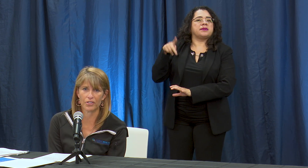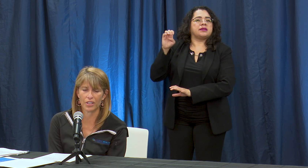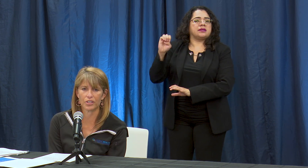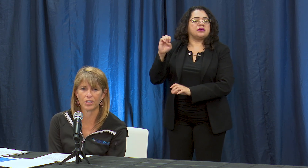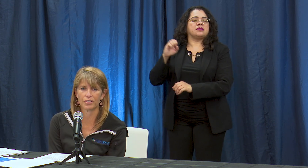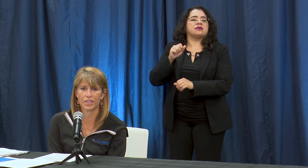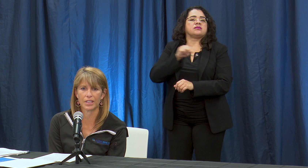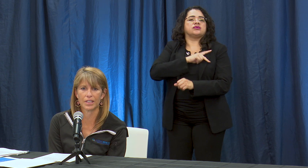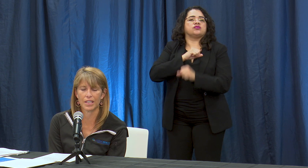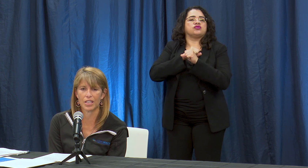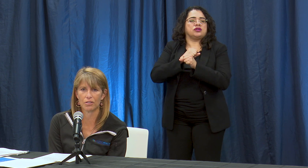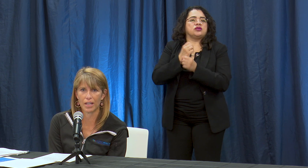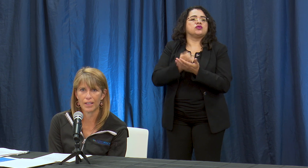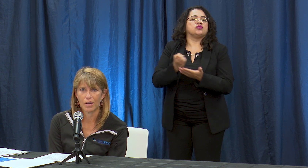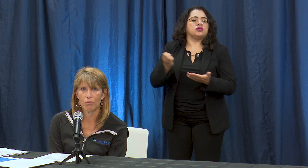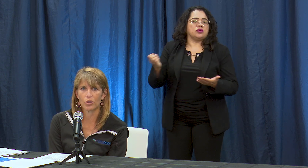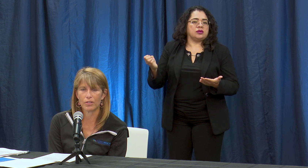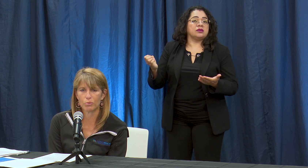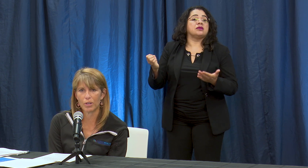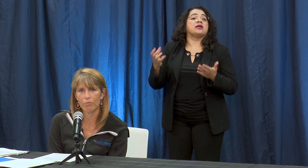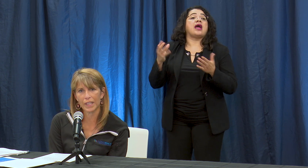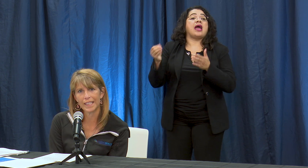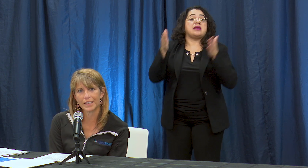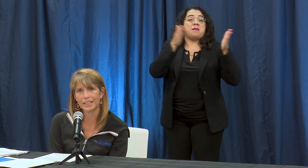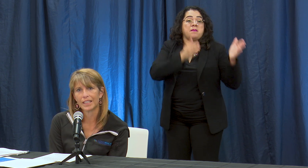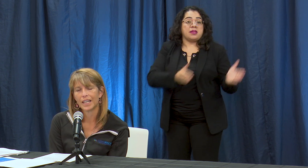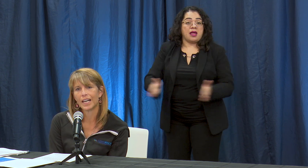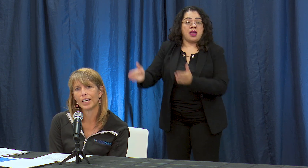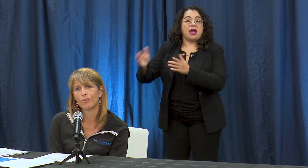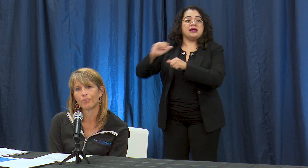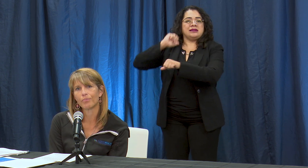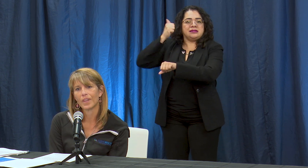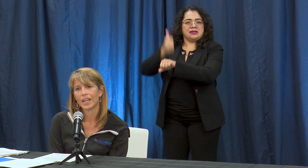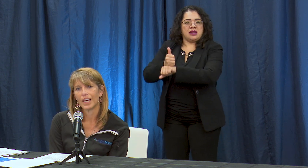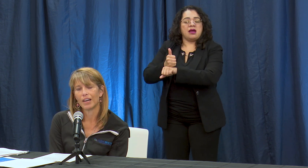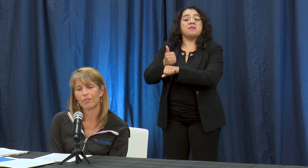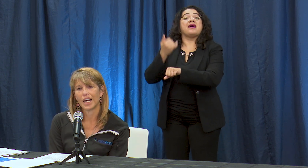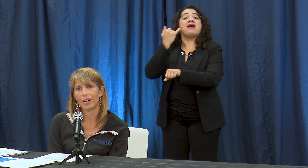skilled nursing facilities and have most of them do have plans